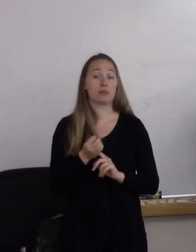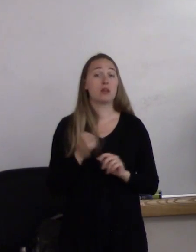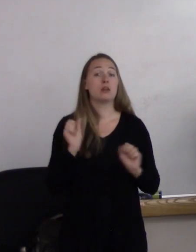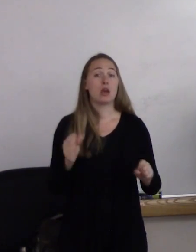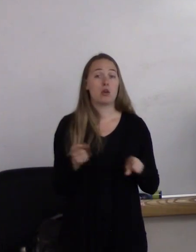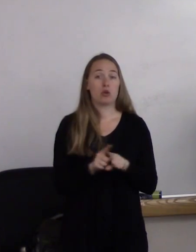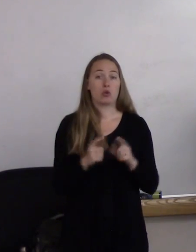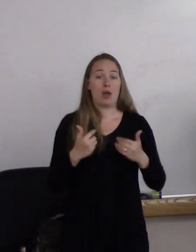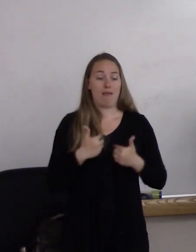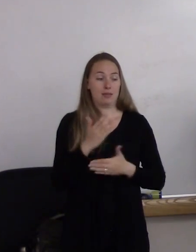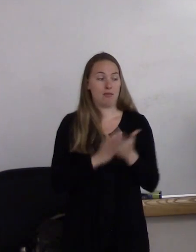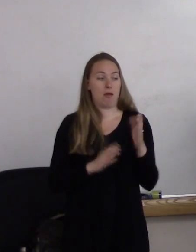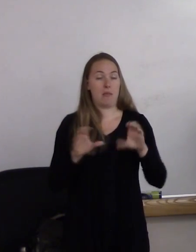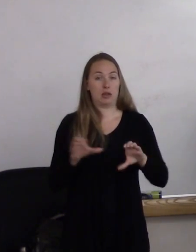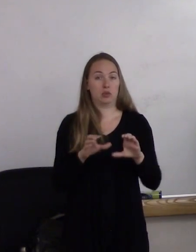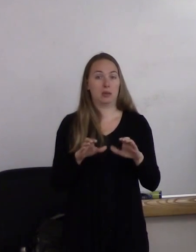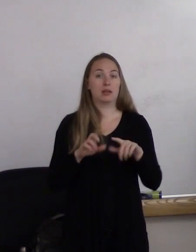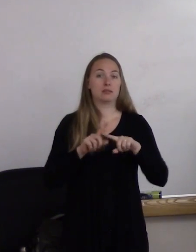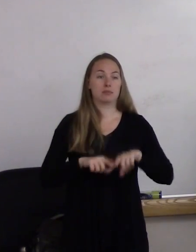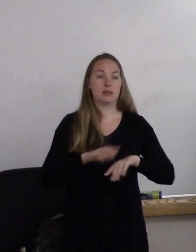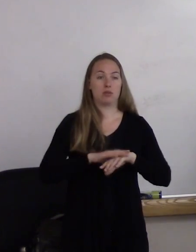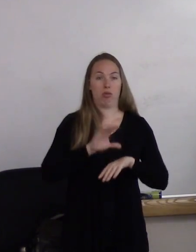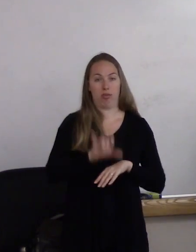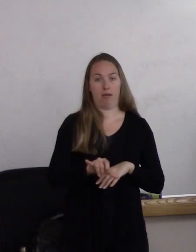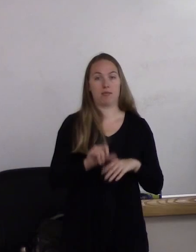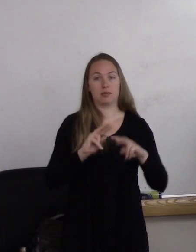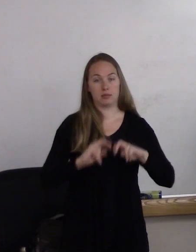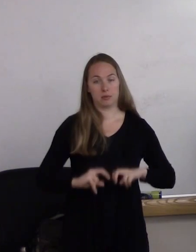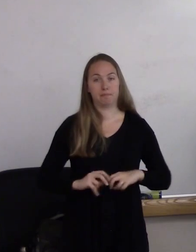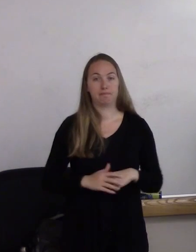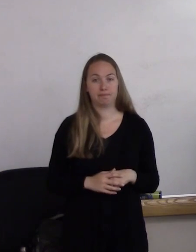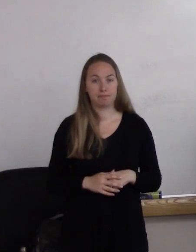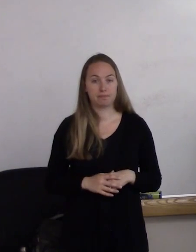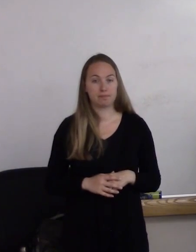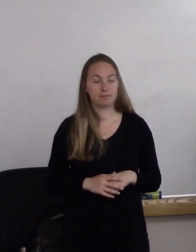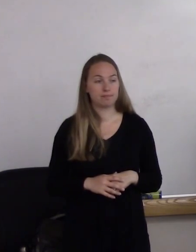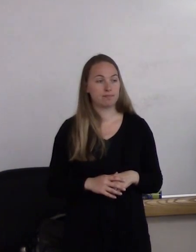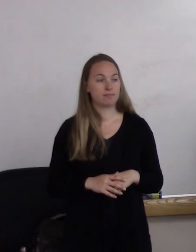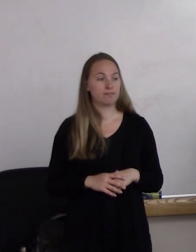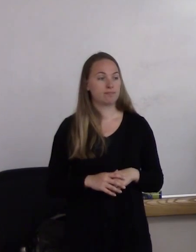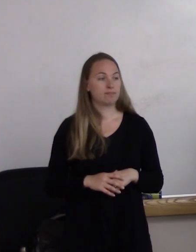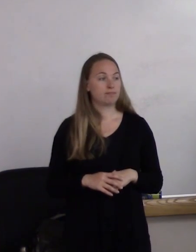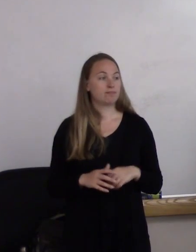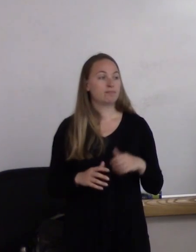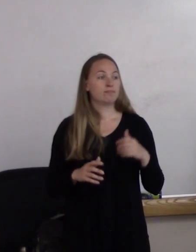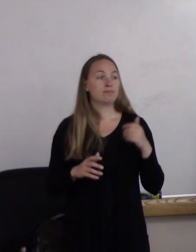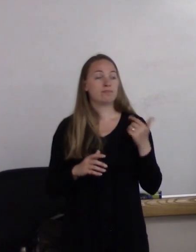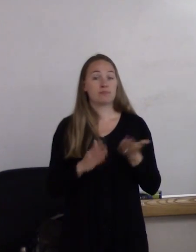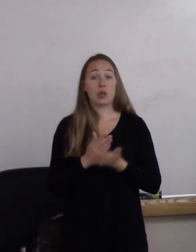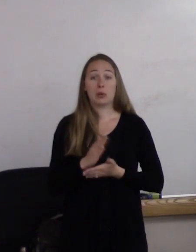based on that assessment. All right. So LGBT 101.